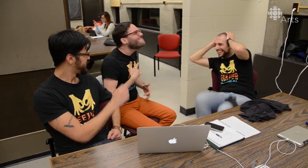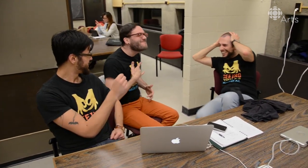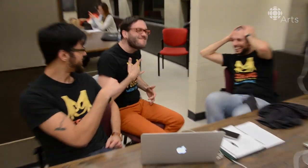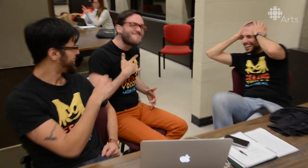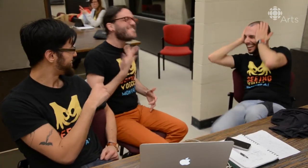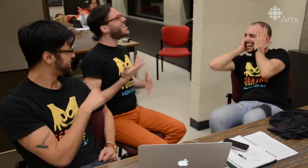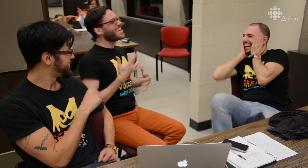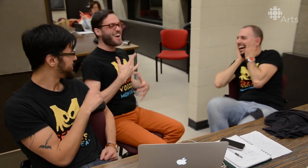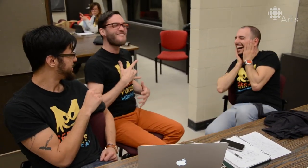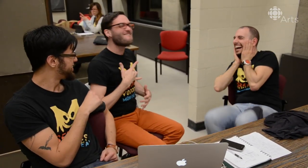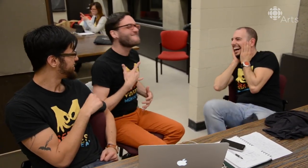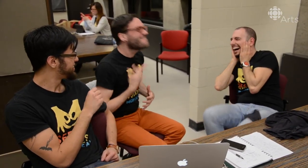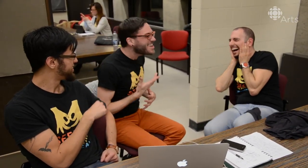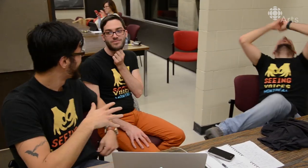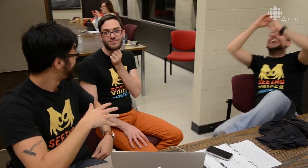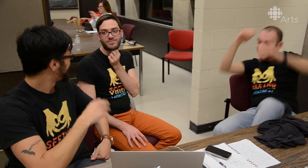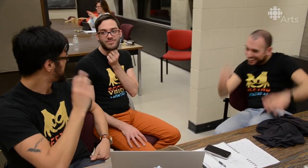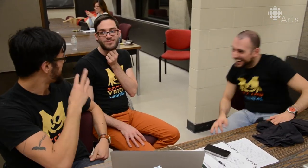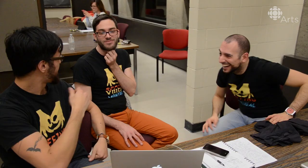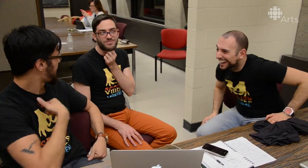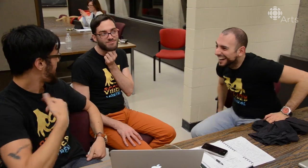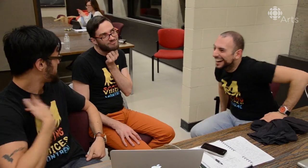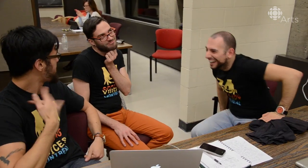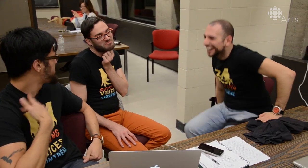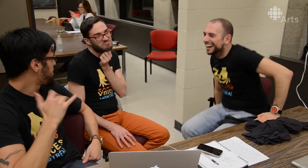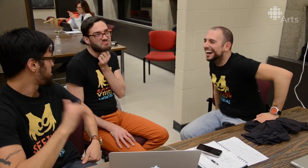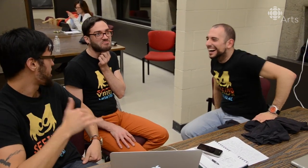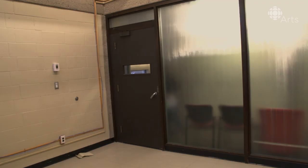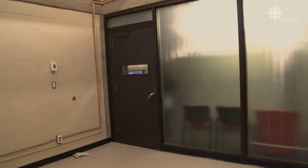Remy] You could feel it! -[Riki] Whoah! Yeah, it's weird, I felt that too!